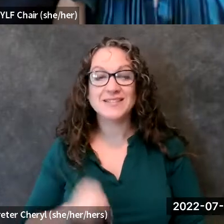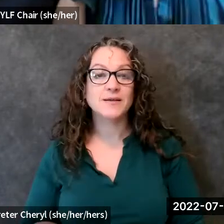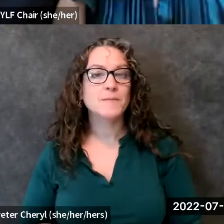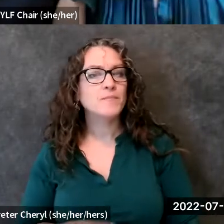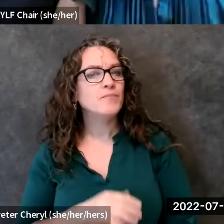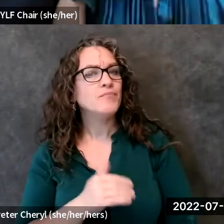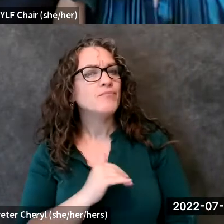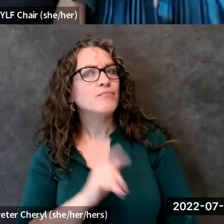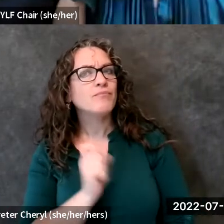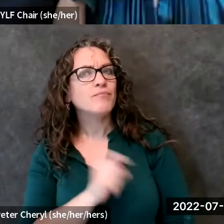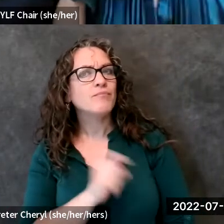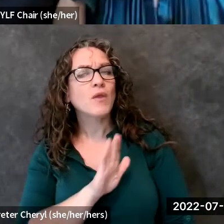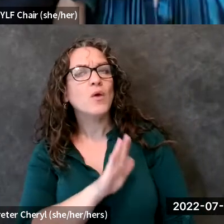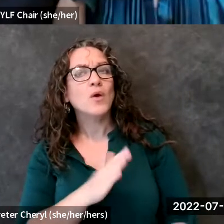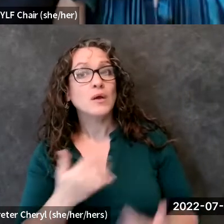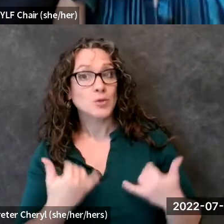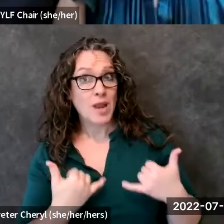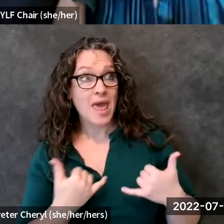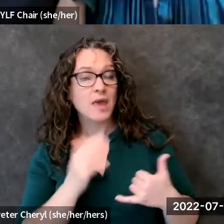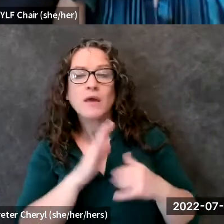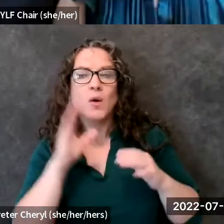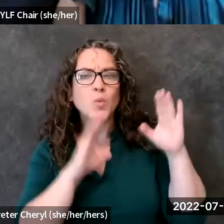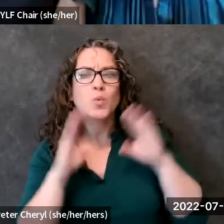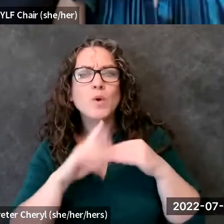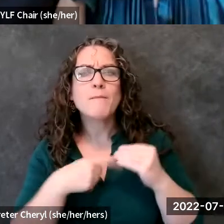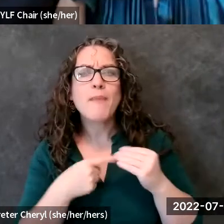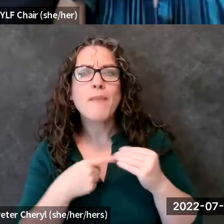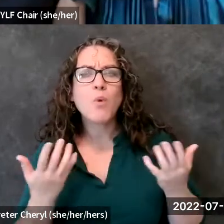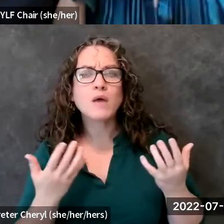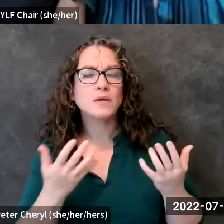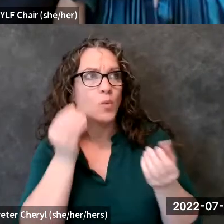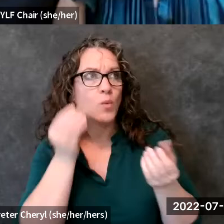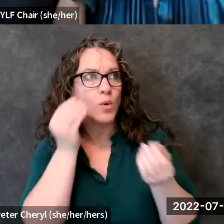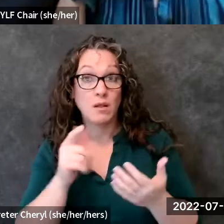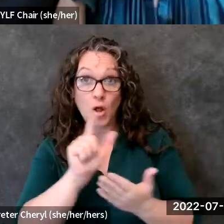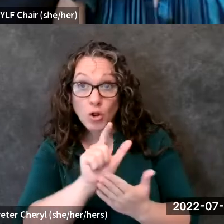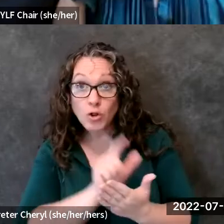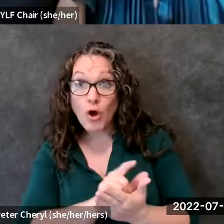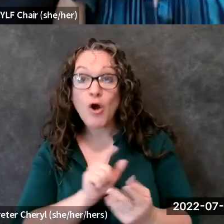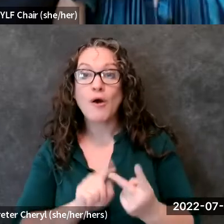do you have today that you want people to know about so for example laws new prejudices etc